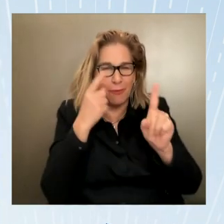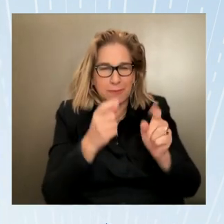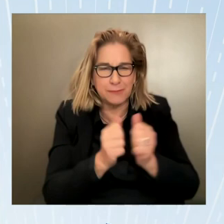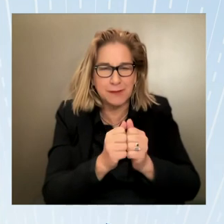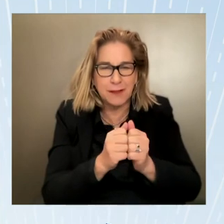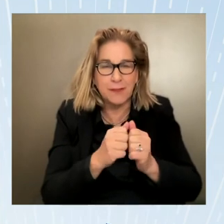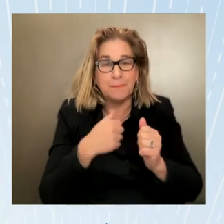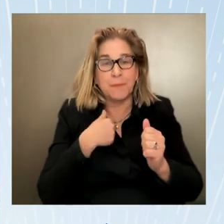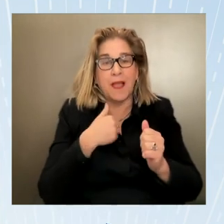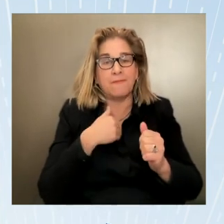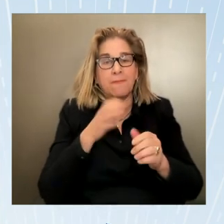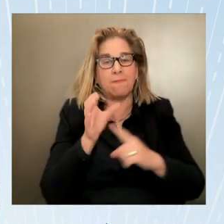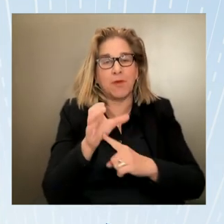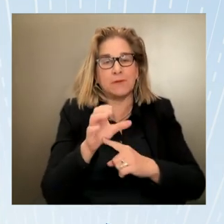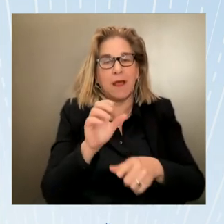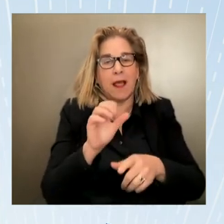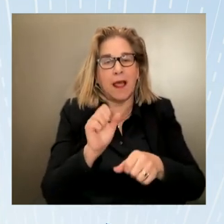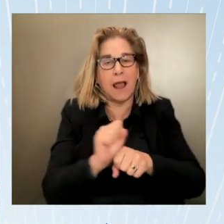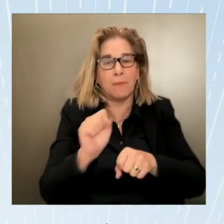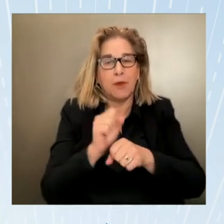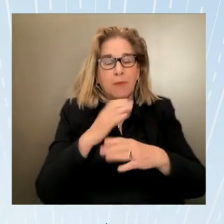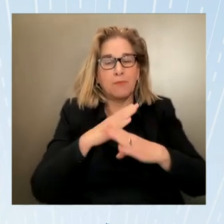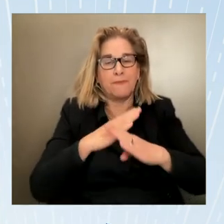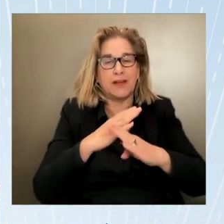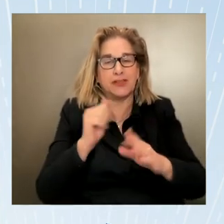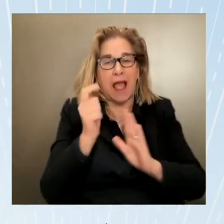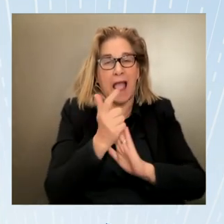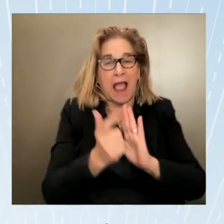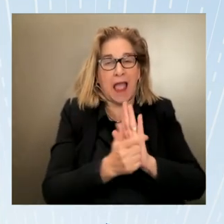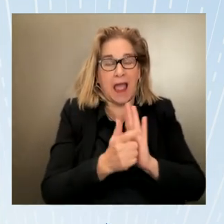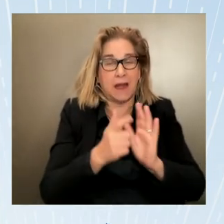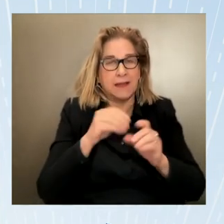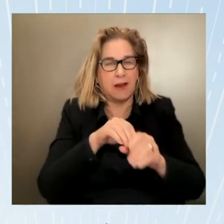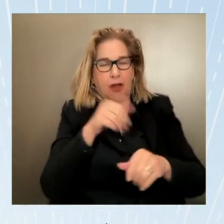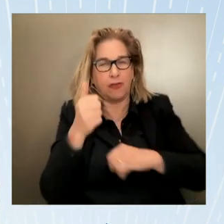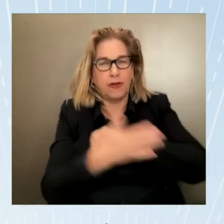importation of goods that are made with forced labor in xinjiang China we continue to impose